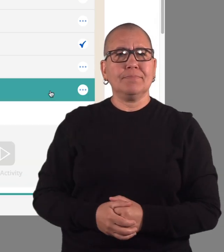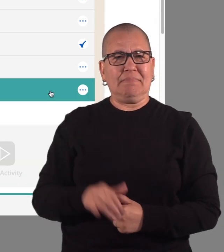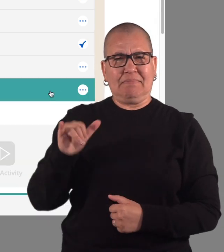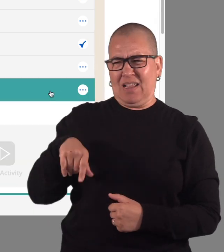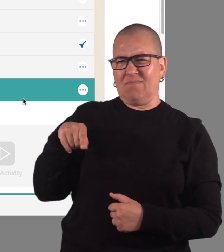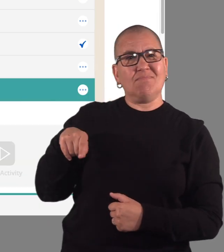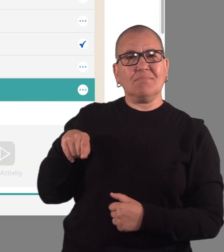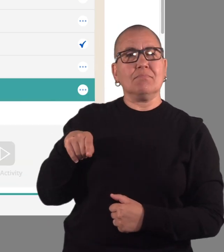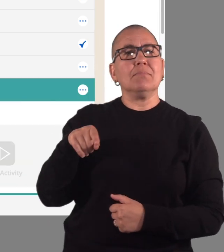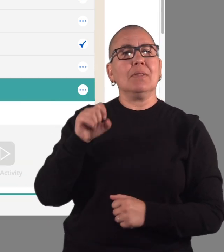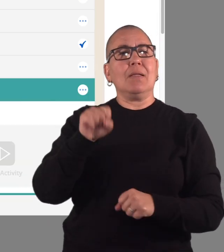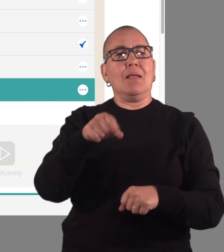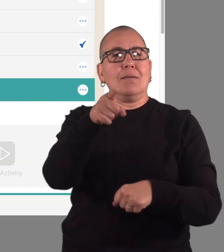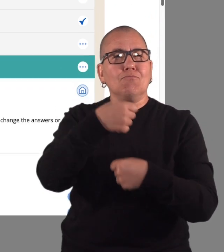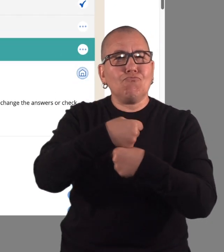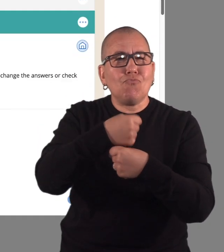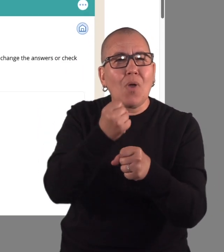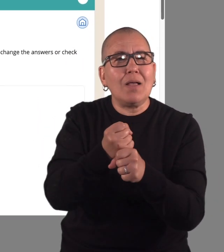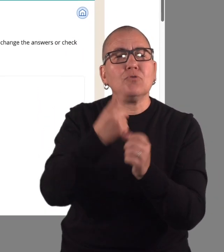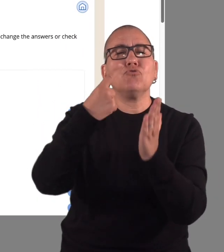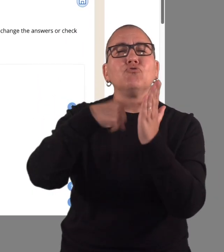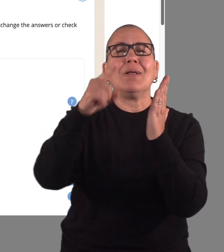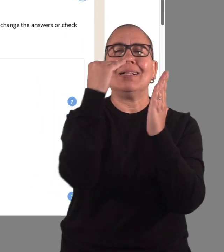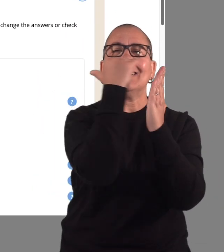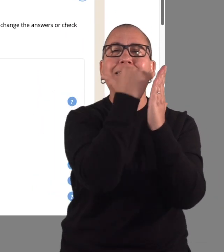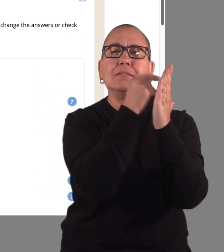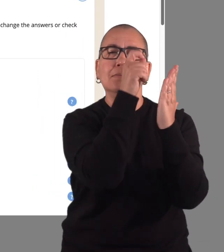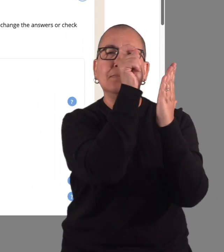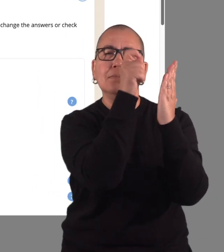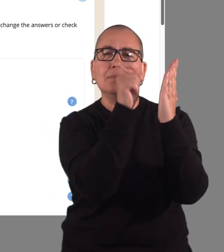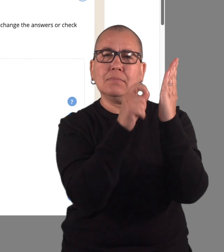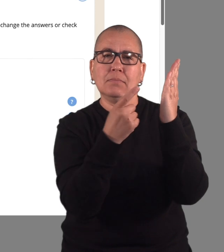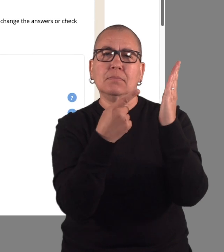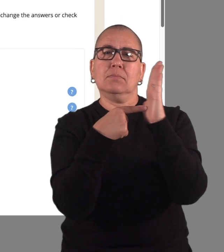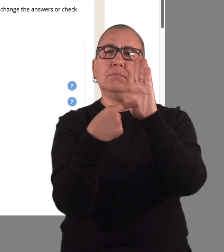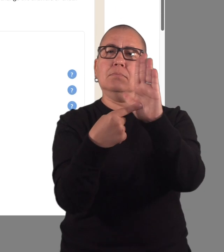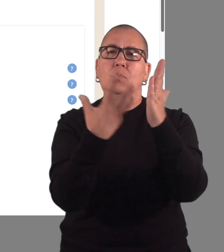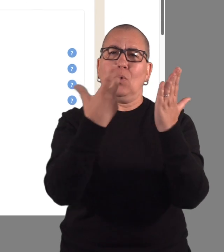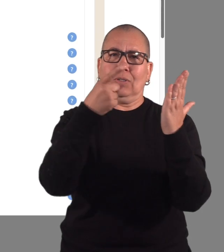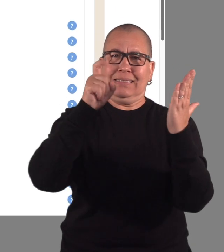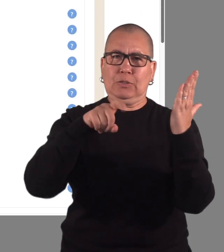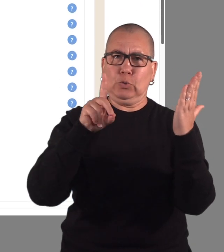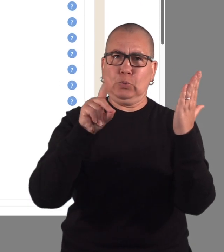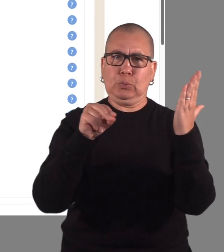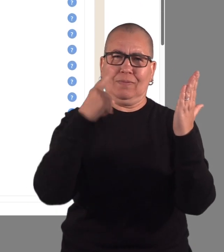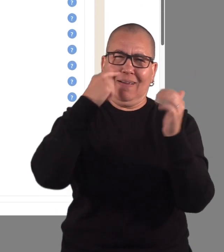Here you can create a checklist of what you need to do each month